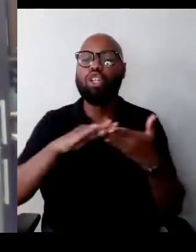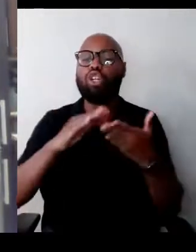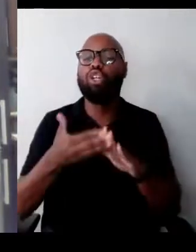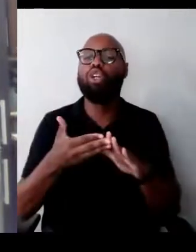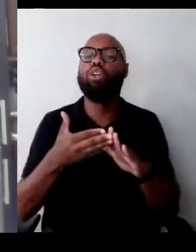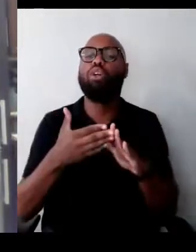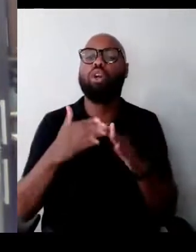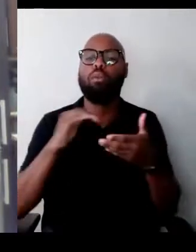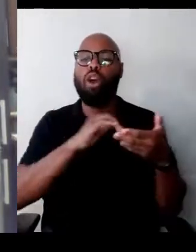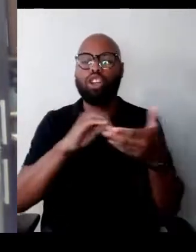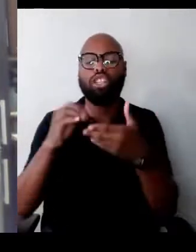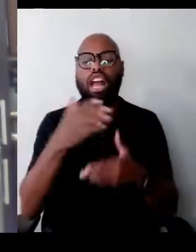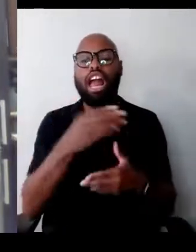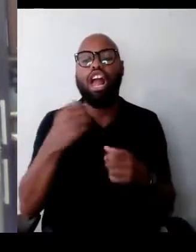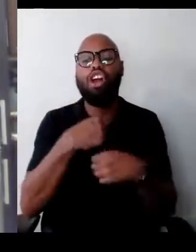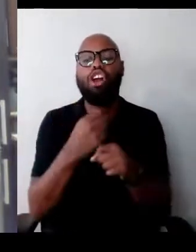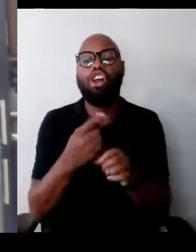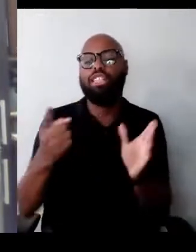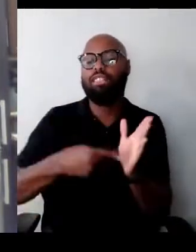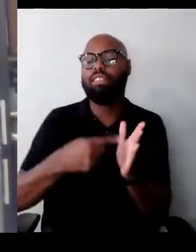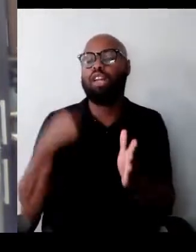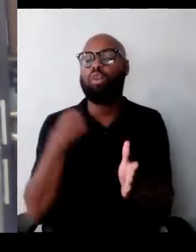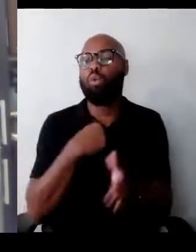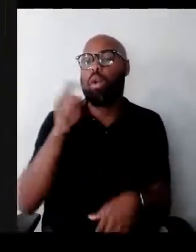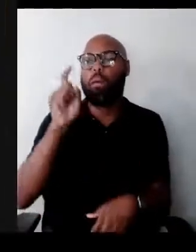of "Sometimes We Must Interfere", Brian Tate.